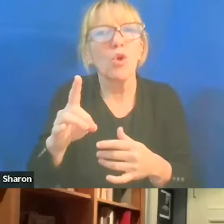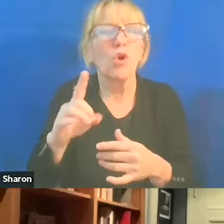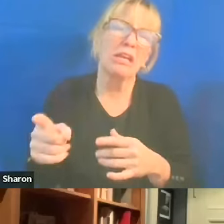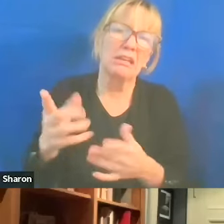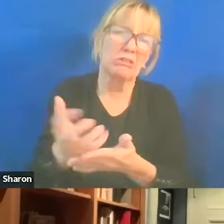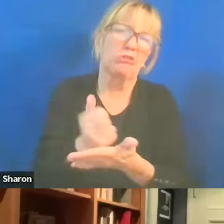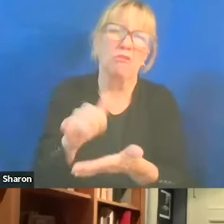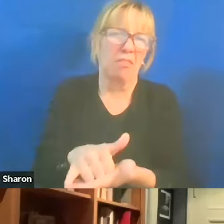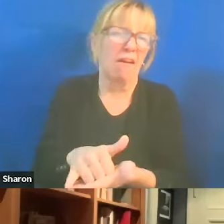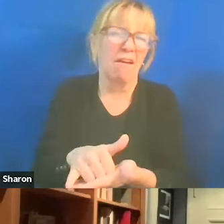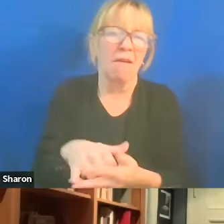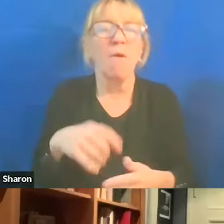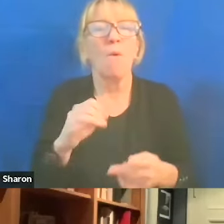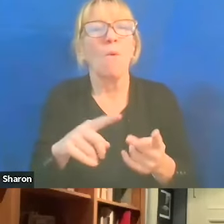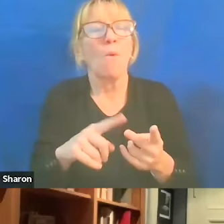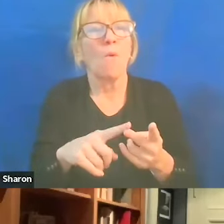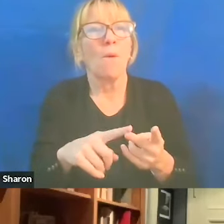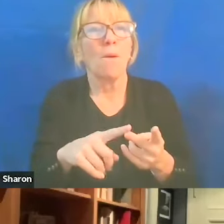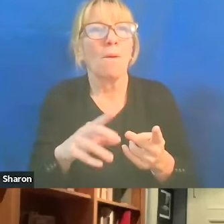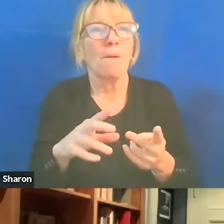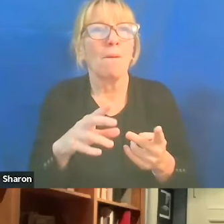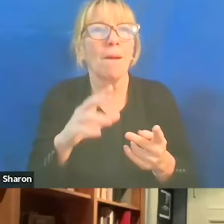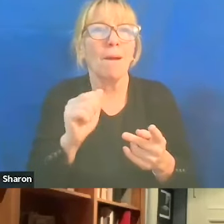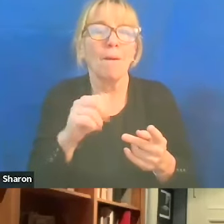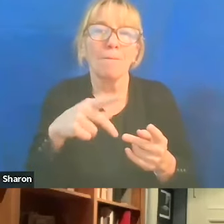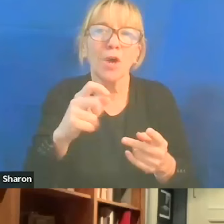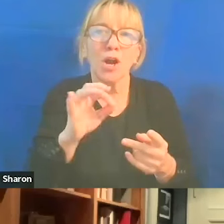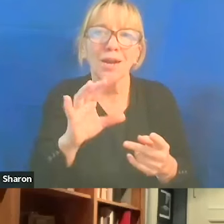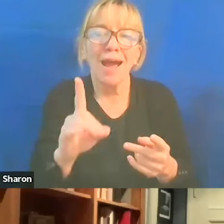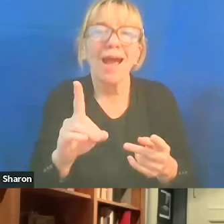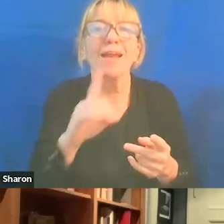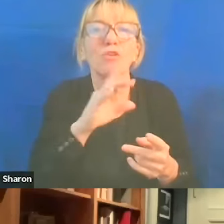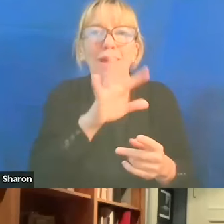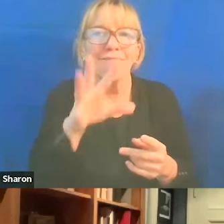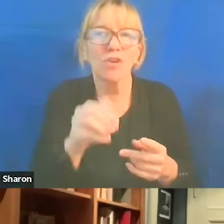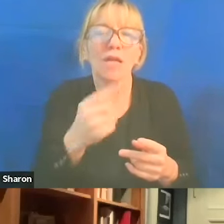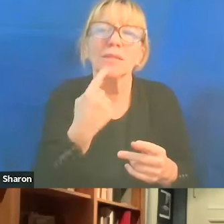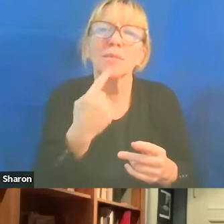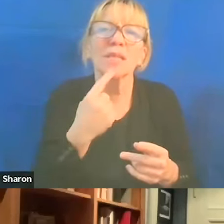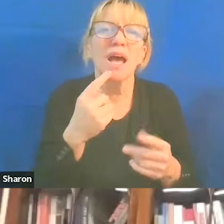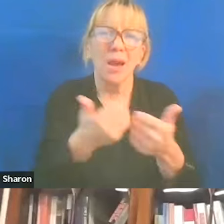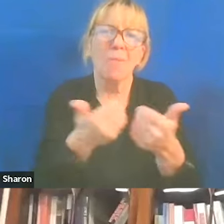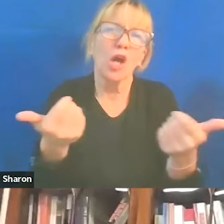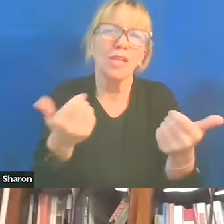Or back in those apartheid South Africa days, somebody saying apartheid is a good thing, Right.